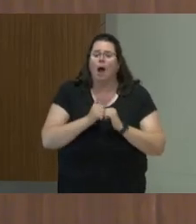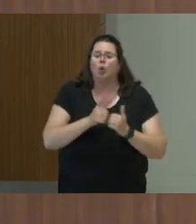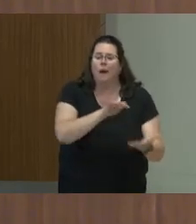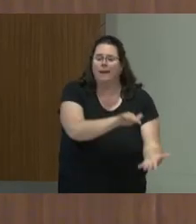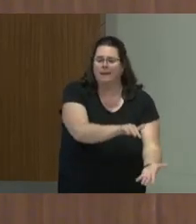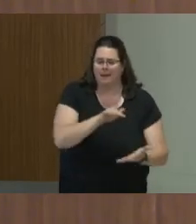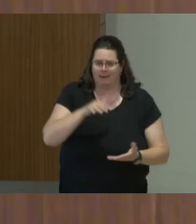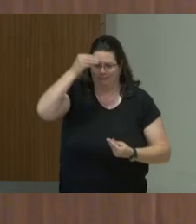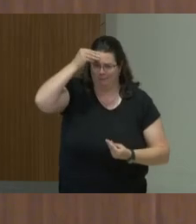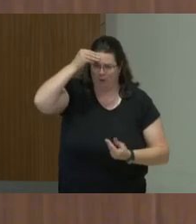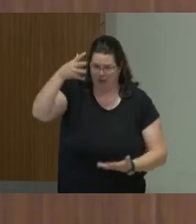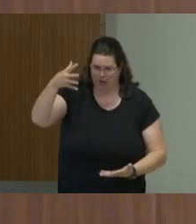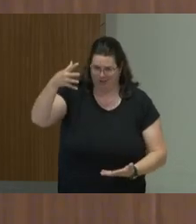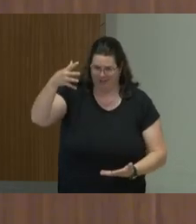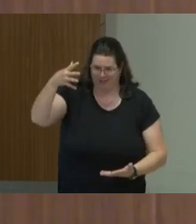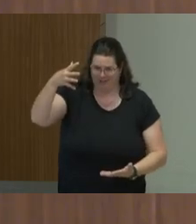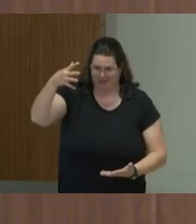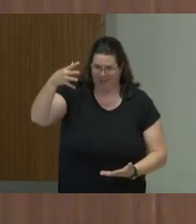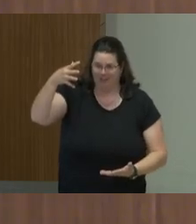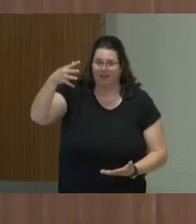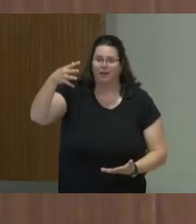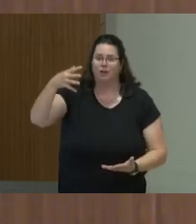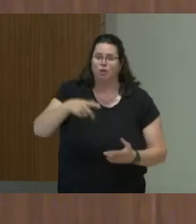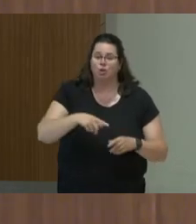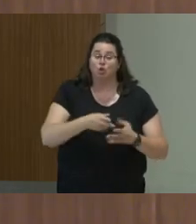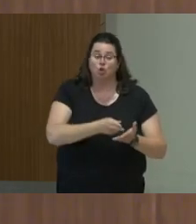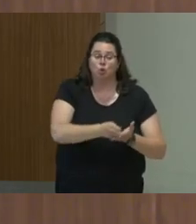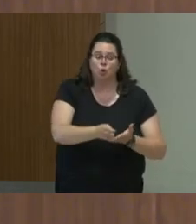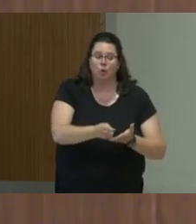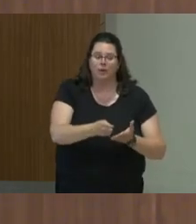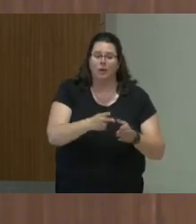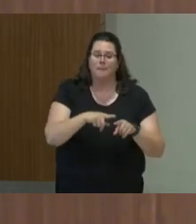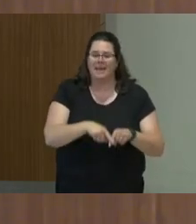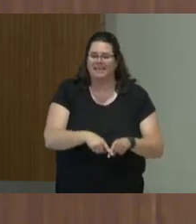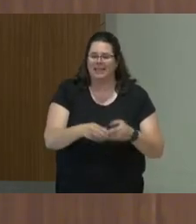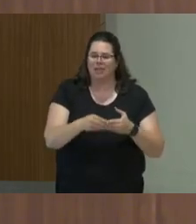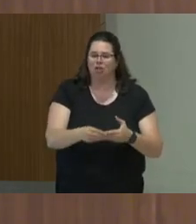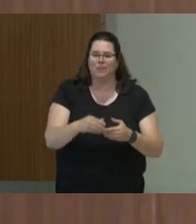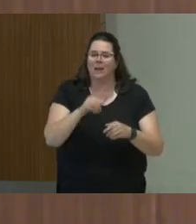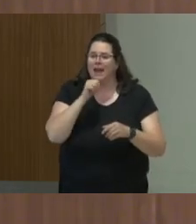So it's more like truth-based leadership, and not that popular names, excusez-moi, with four leadership styles.